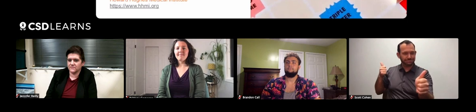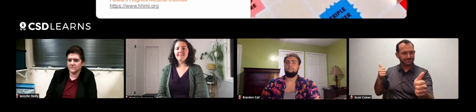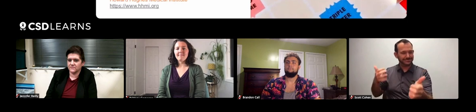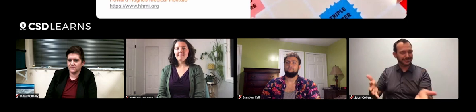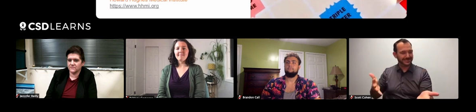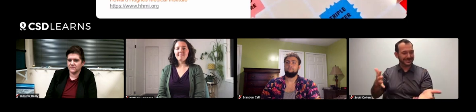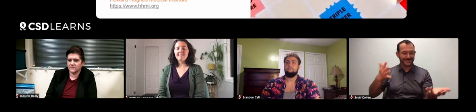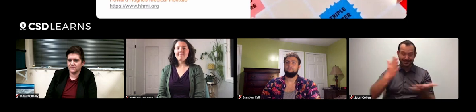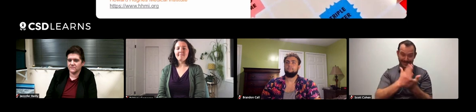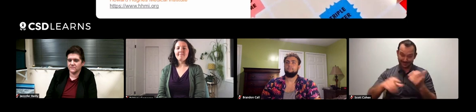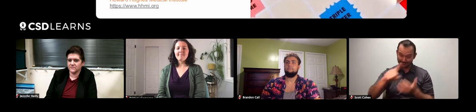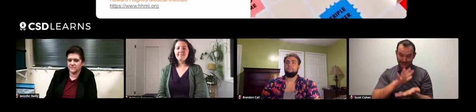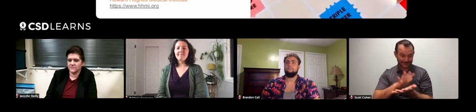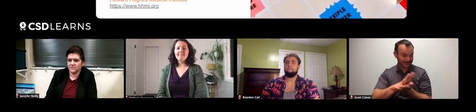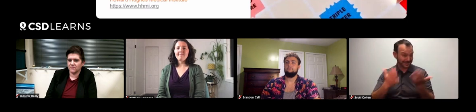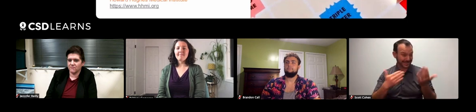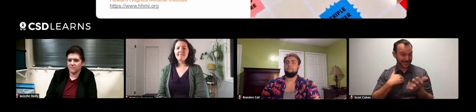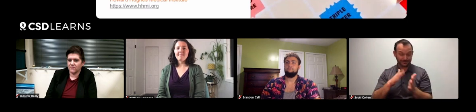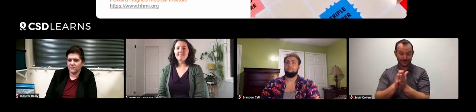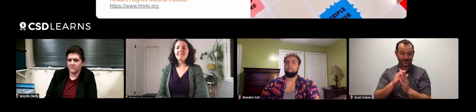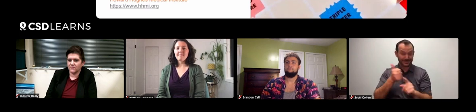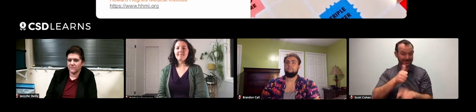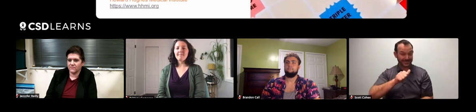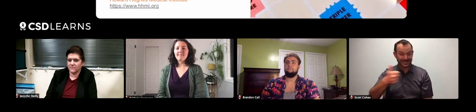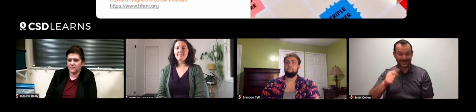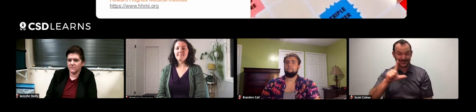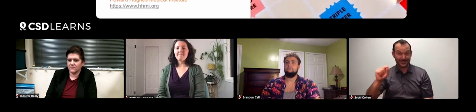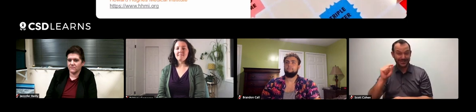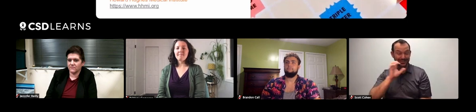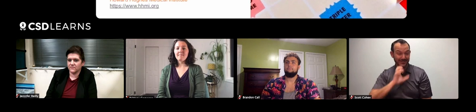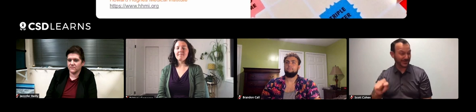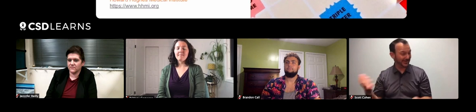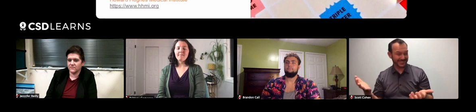after the year's gone by, that's outdated material. A lot of schools have 10, 20 year old material.